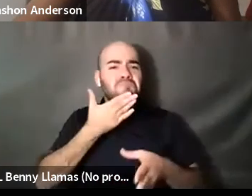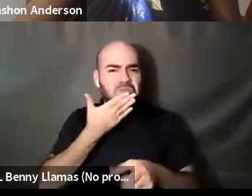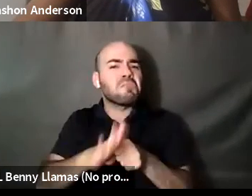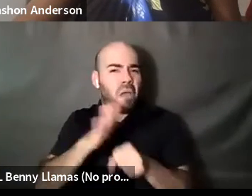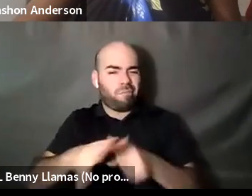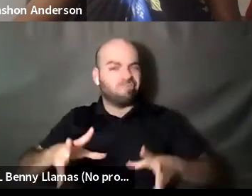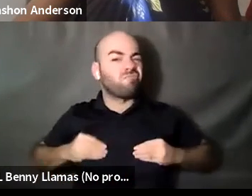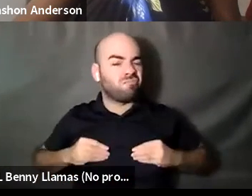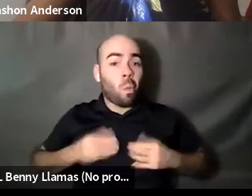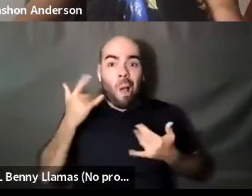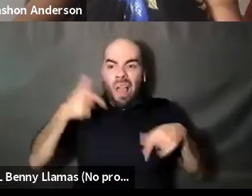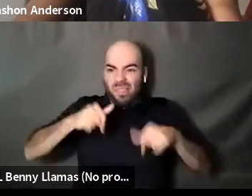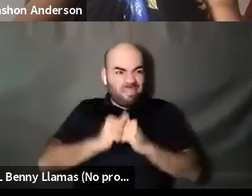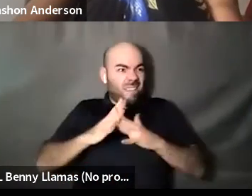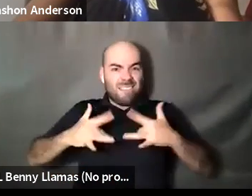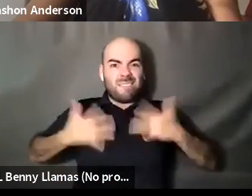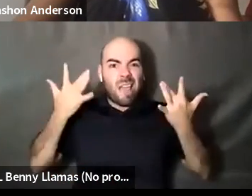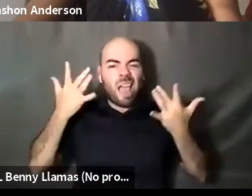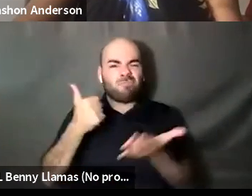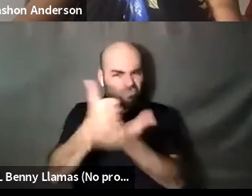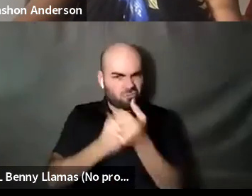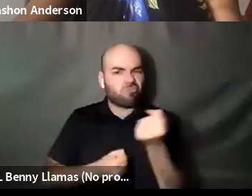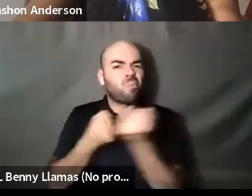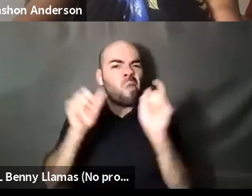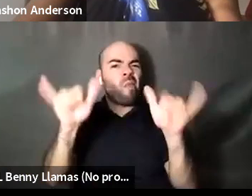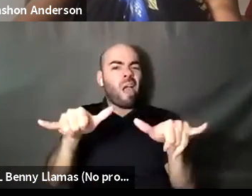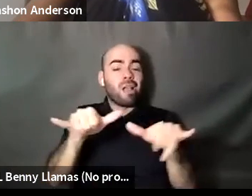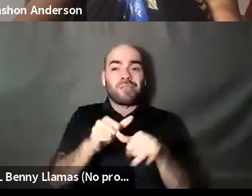William Johnson He?Him: So thank you for coming out to our climax event.